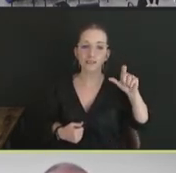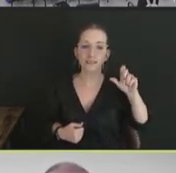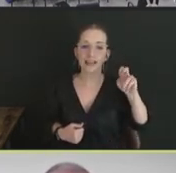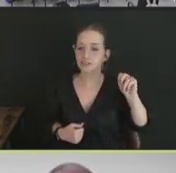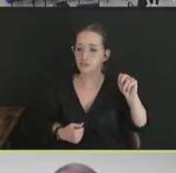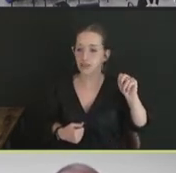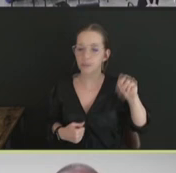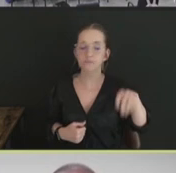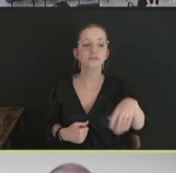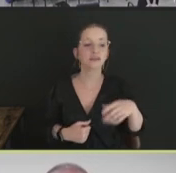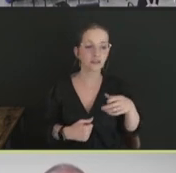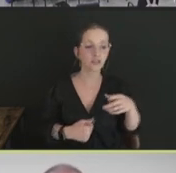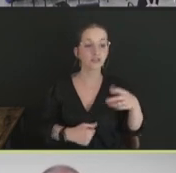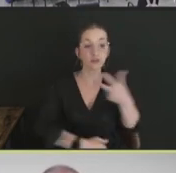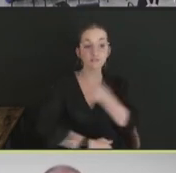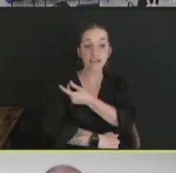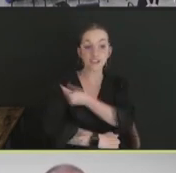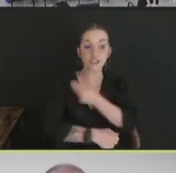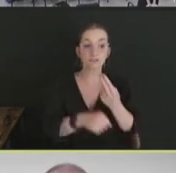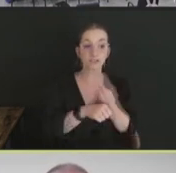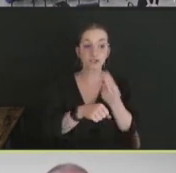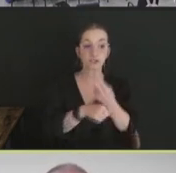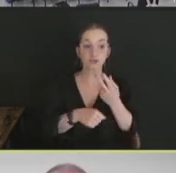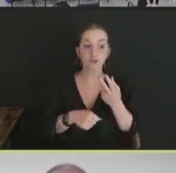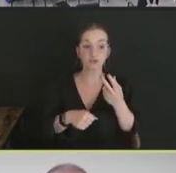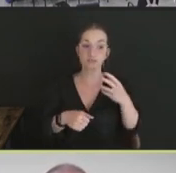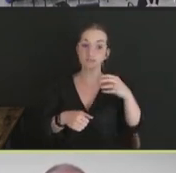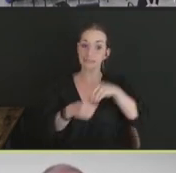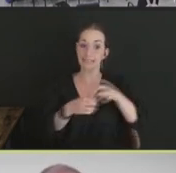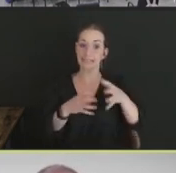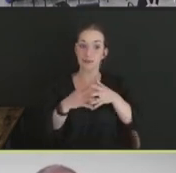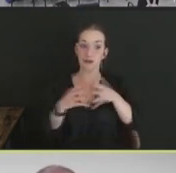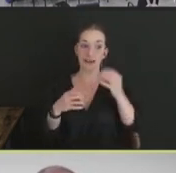the United States, and outside North America, and it's been able to control five of the 36